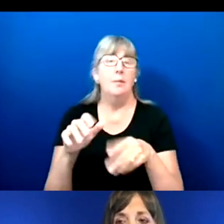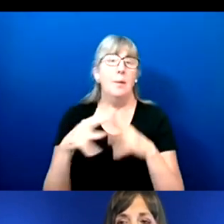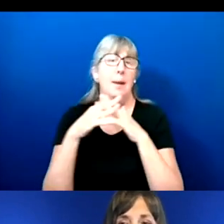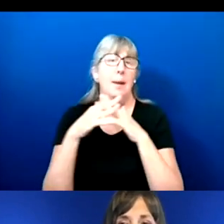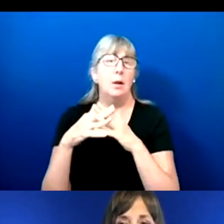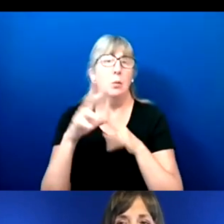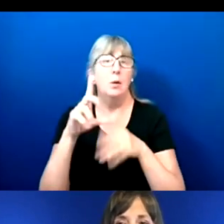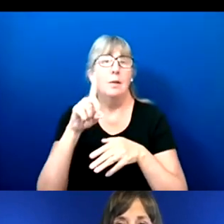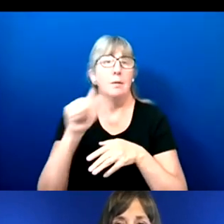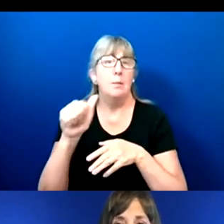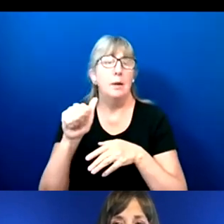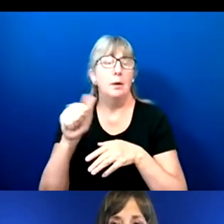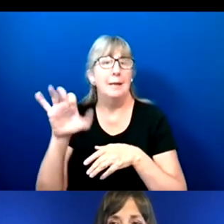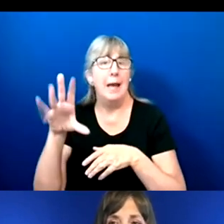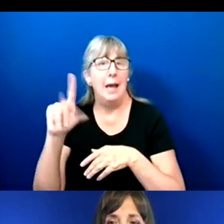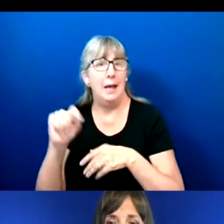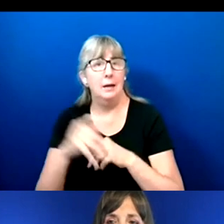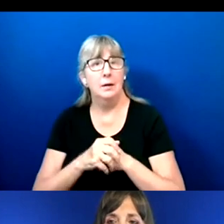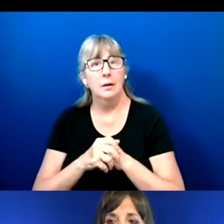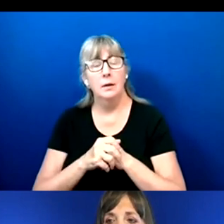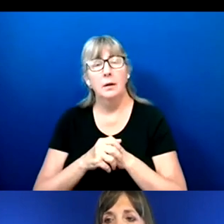the National Voter Registration Act.